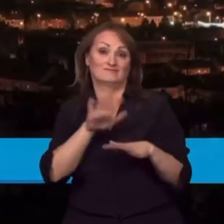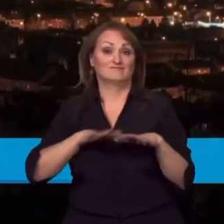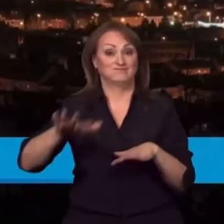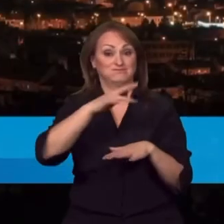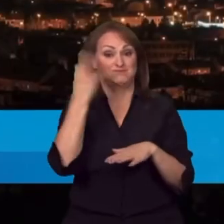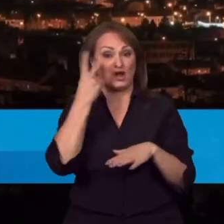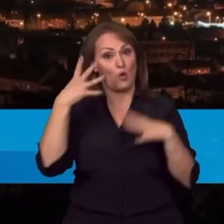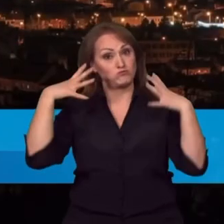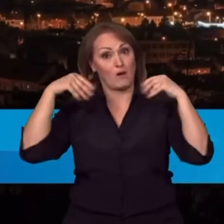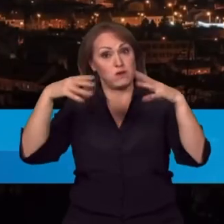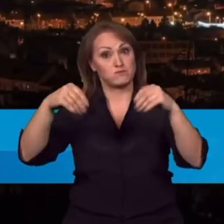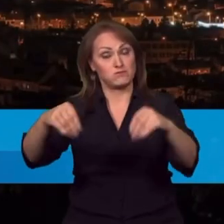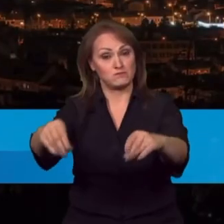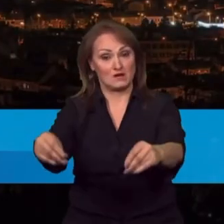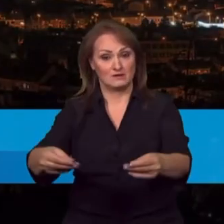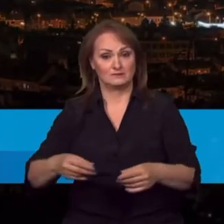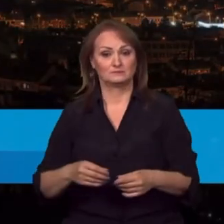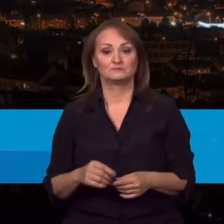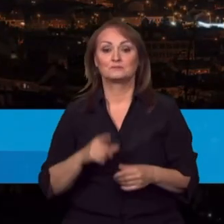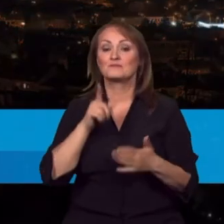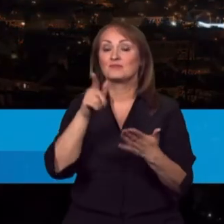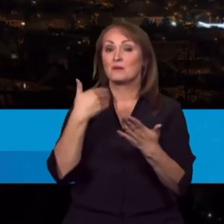After midnight on Friday, Brno was partially plunged into darkness